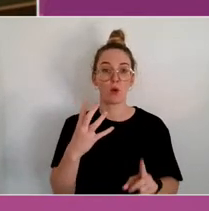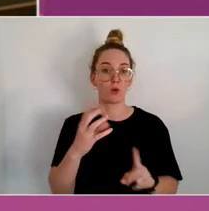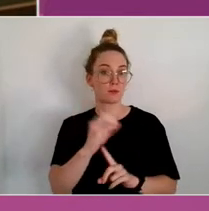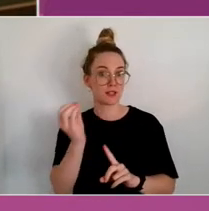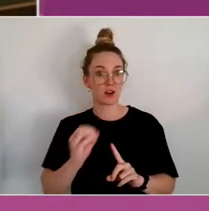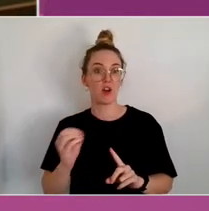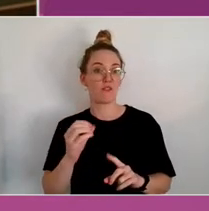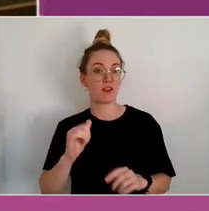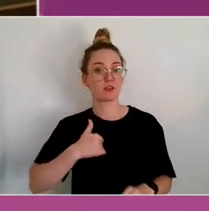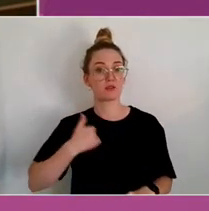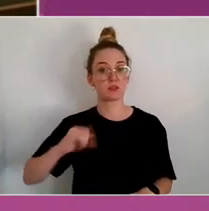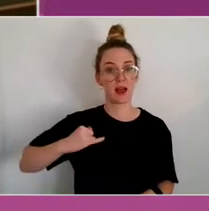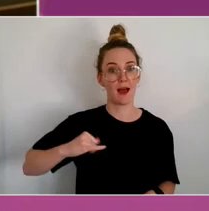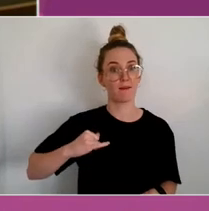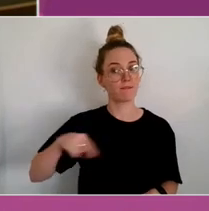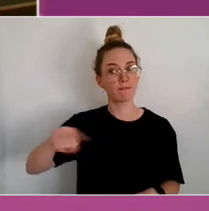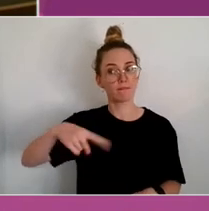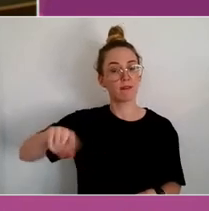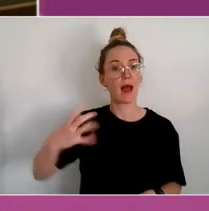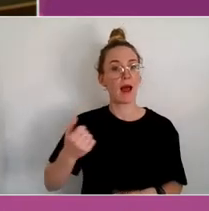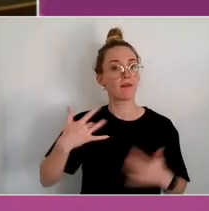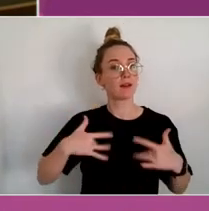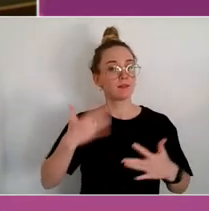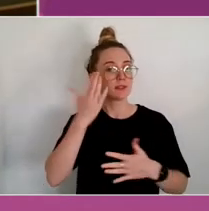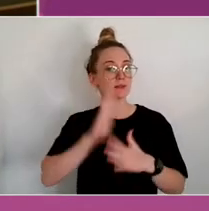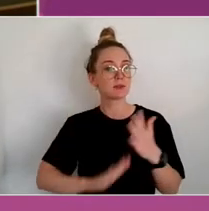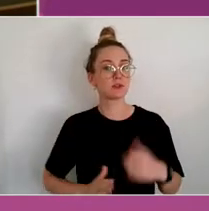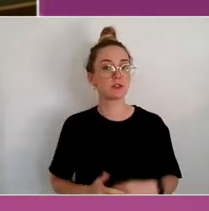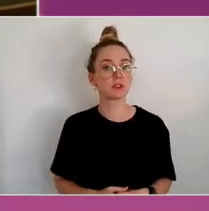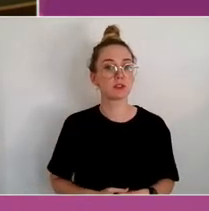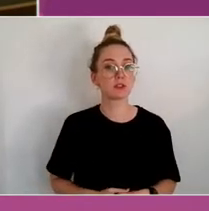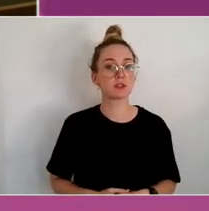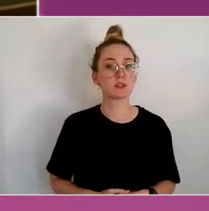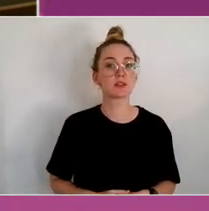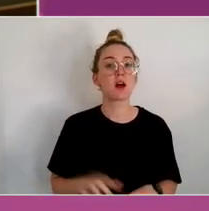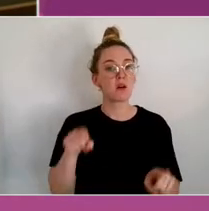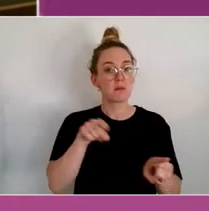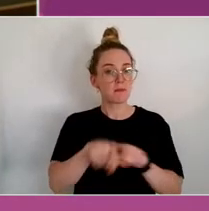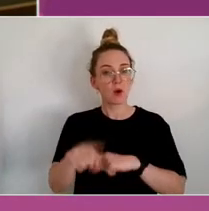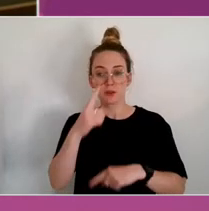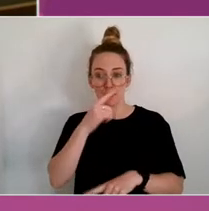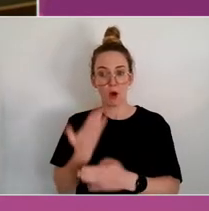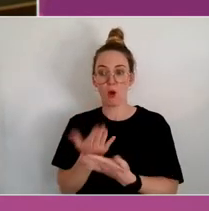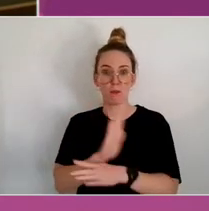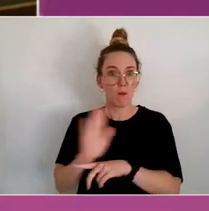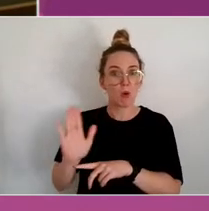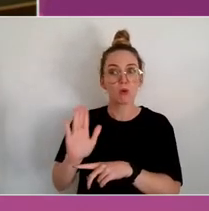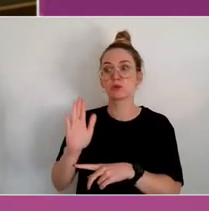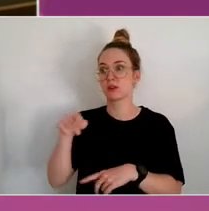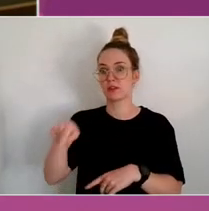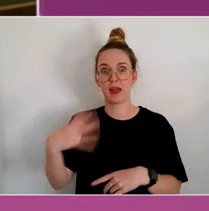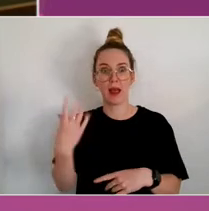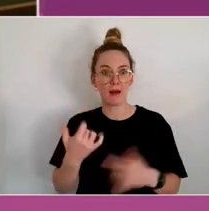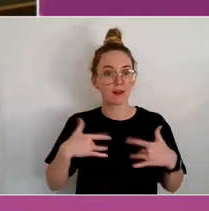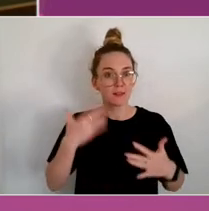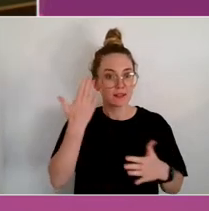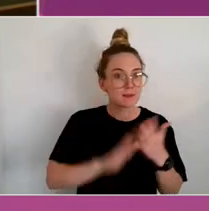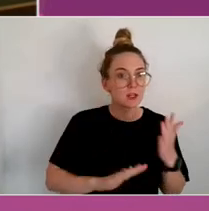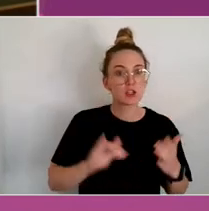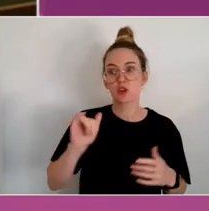I think almost everyone on the board either would be someone with a lived experience, or a carer, or have a close family member as well.